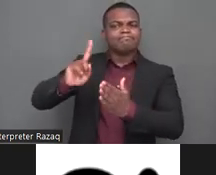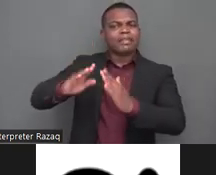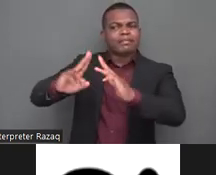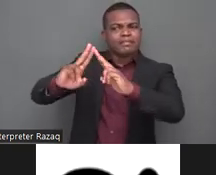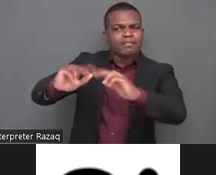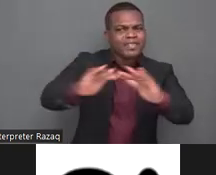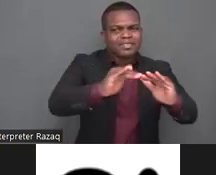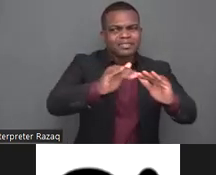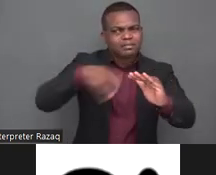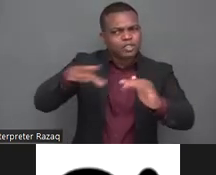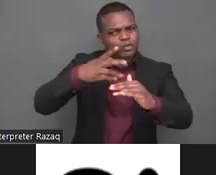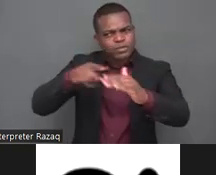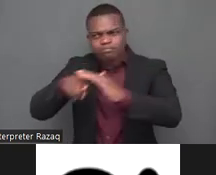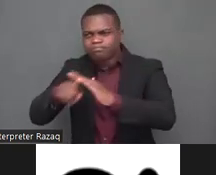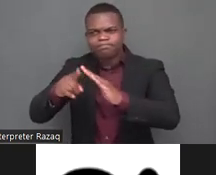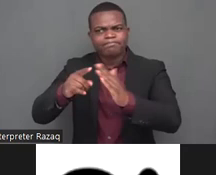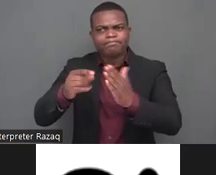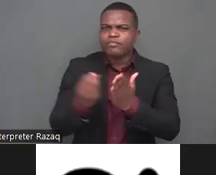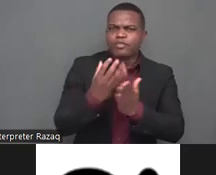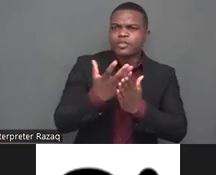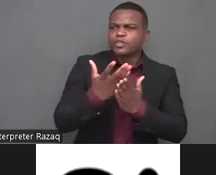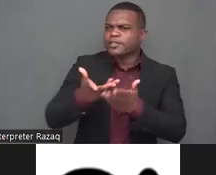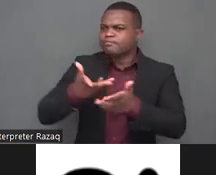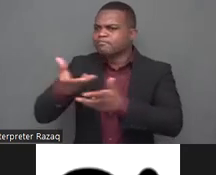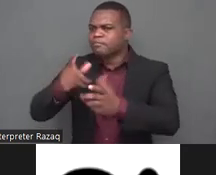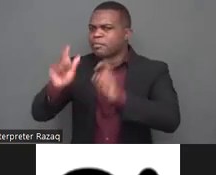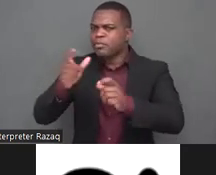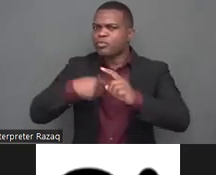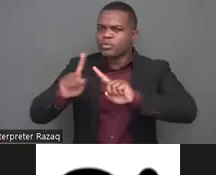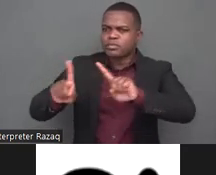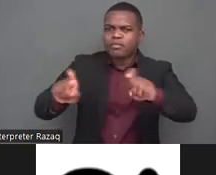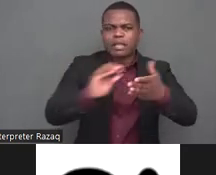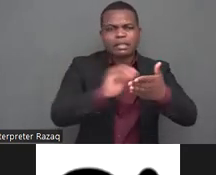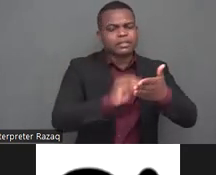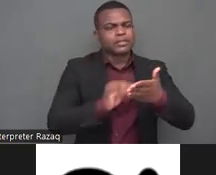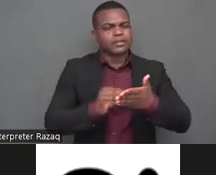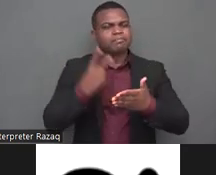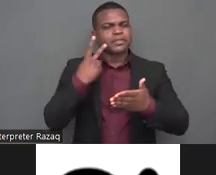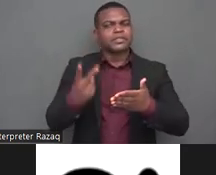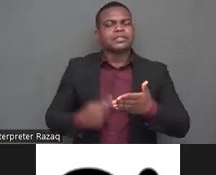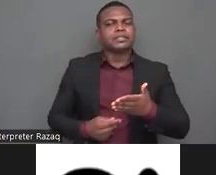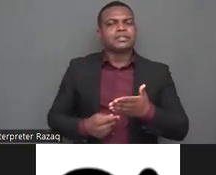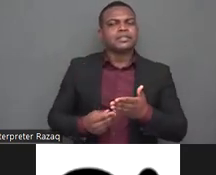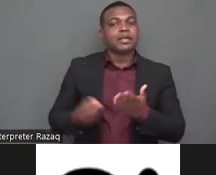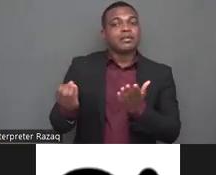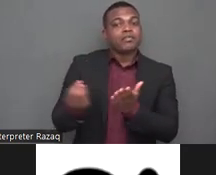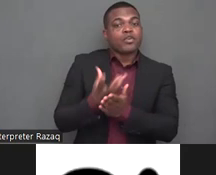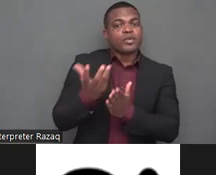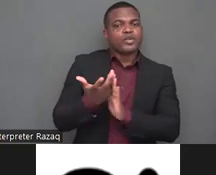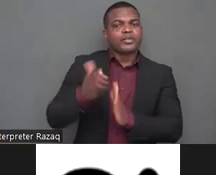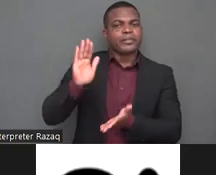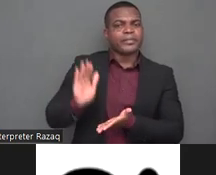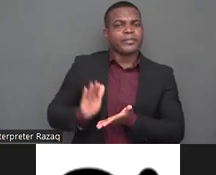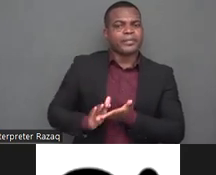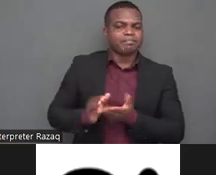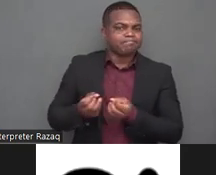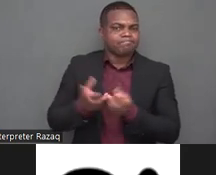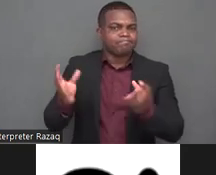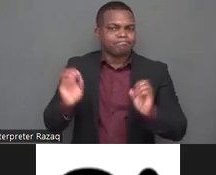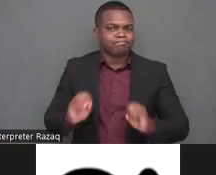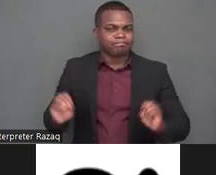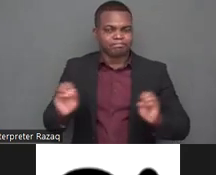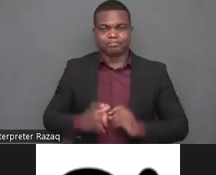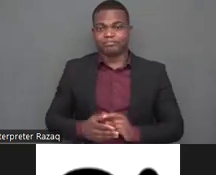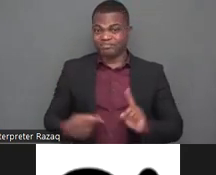to uh next uh discussion really in this program so i give to you thank you very much